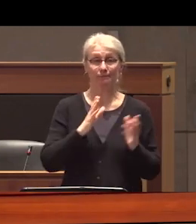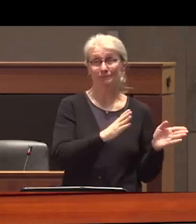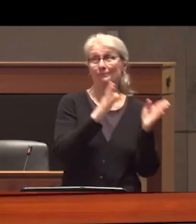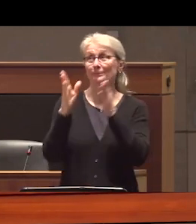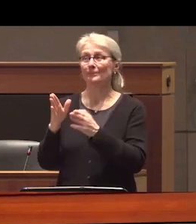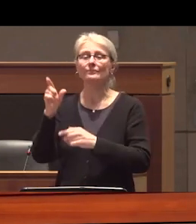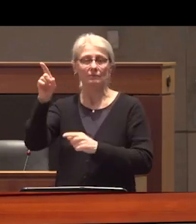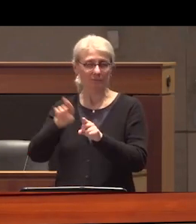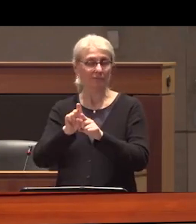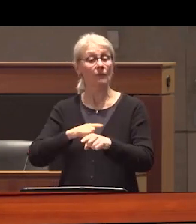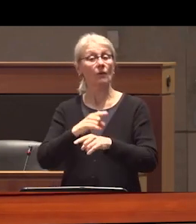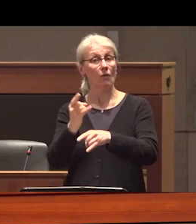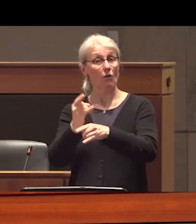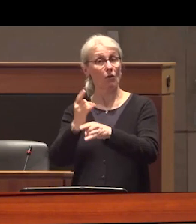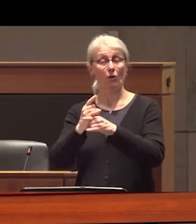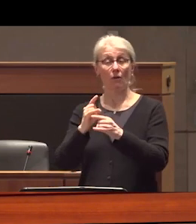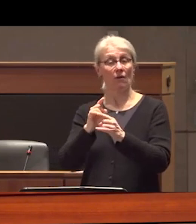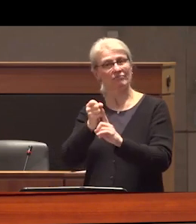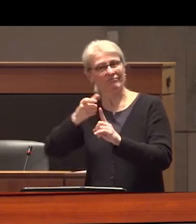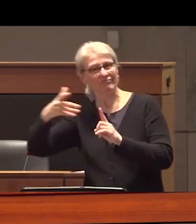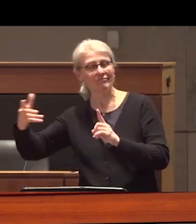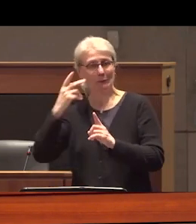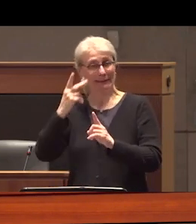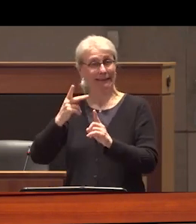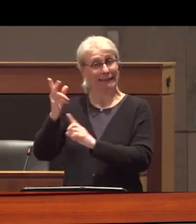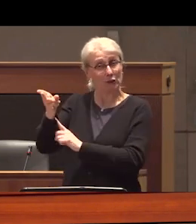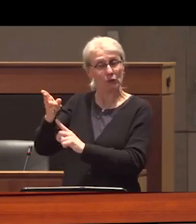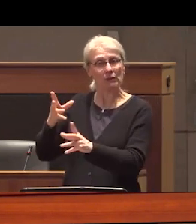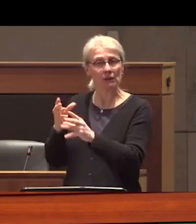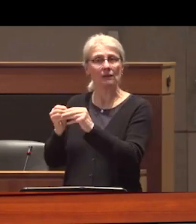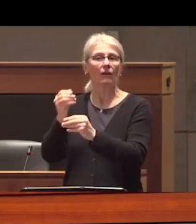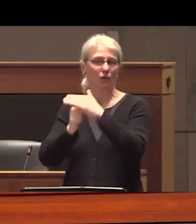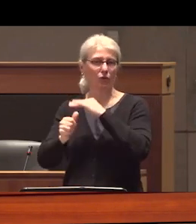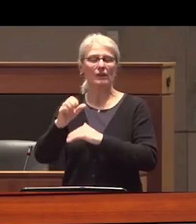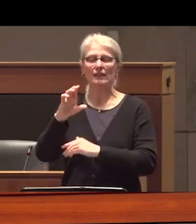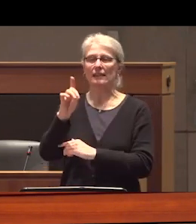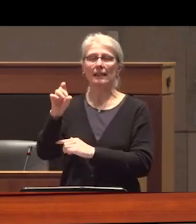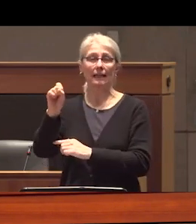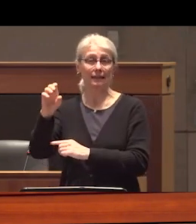has all the harm Hallmarks of drugs that remain prohibited under the cdsa alcohol was originally